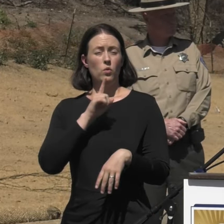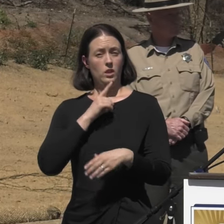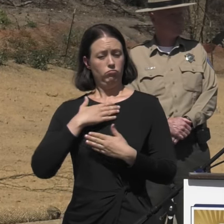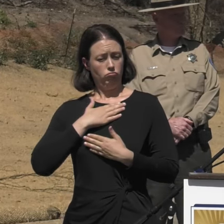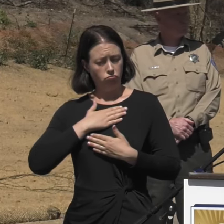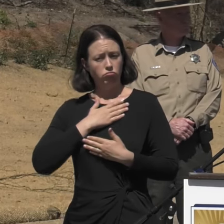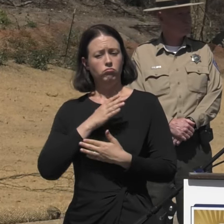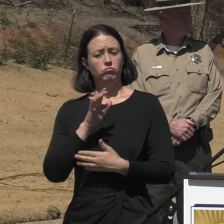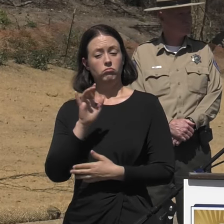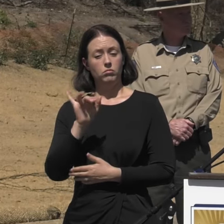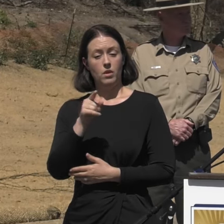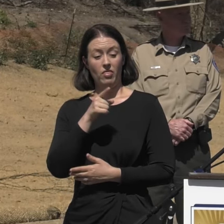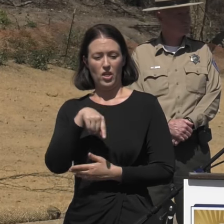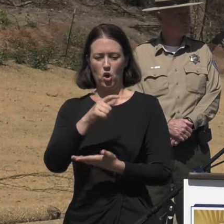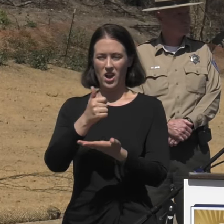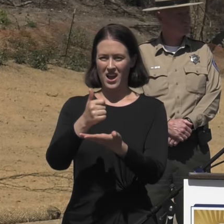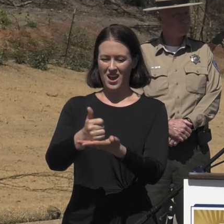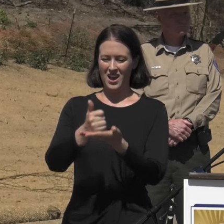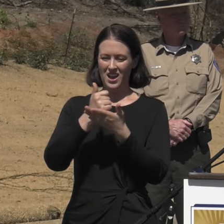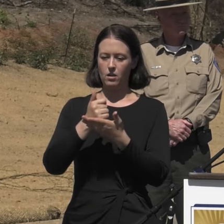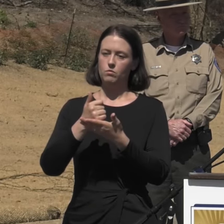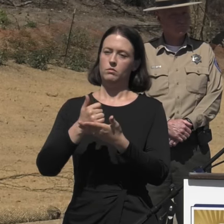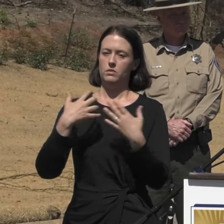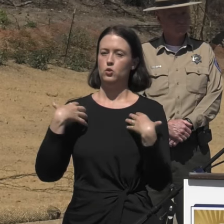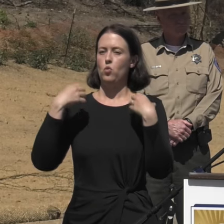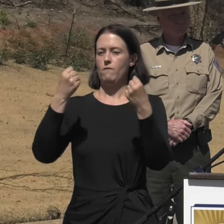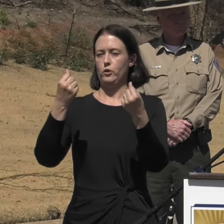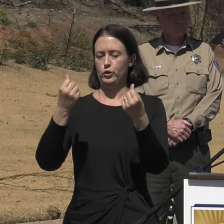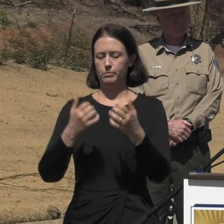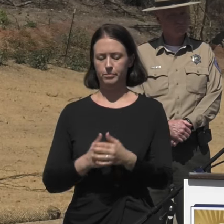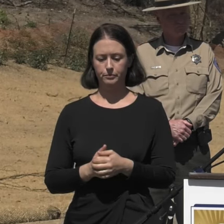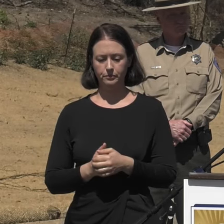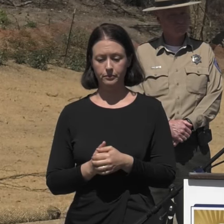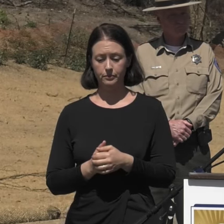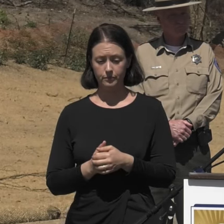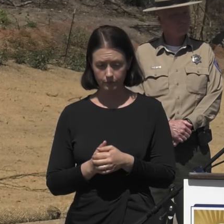they are here to help us to recover. In addition to that,